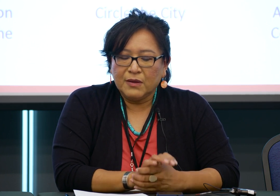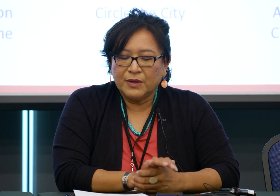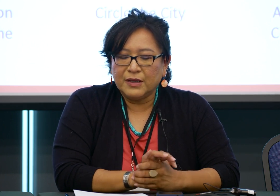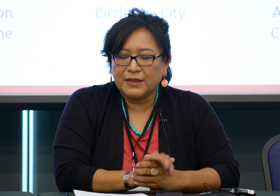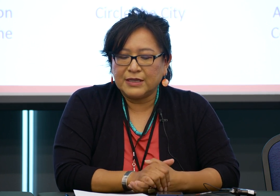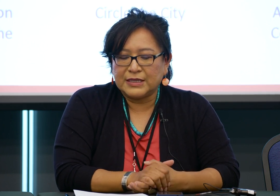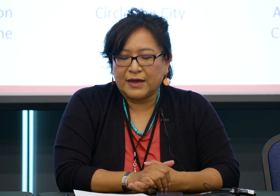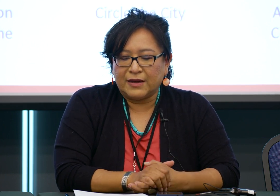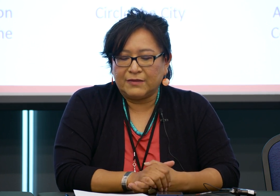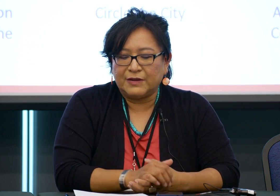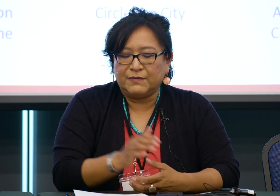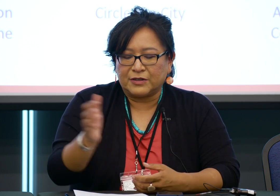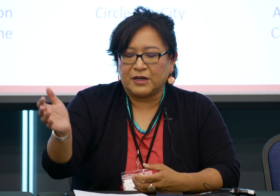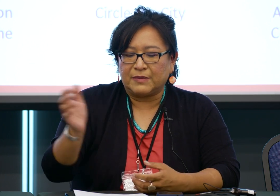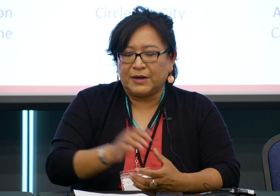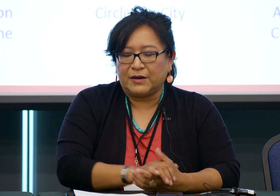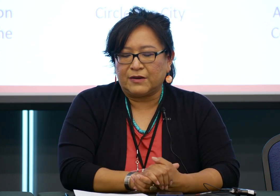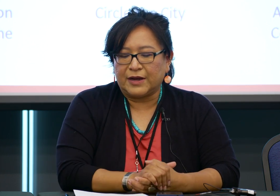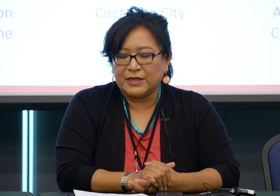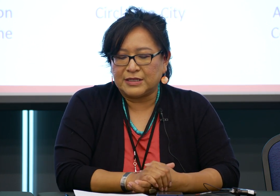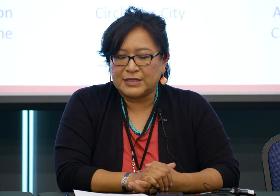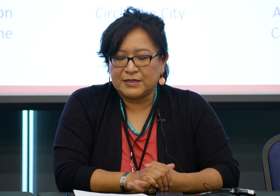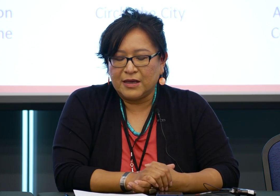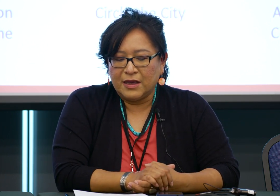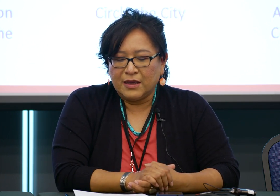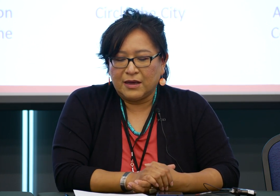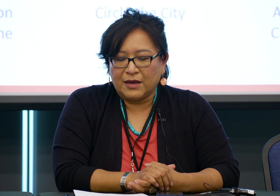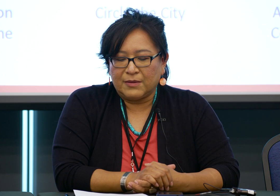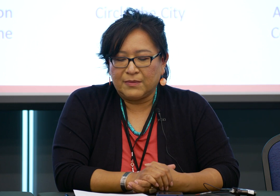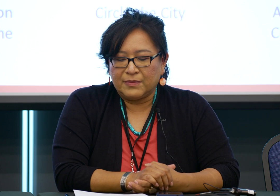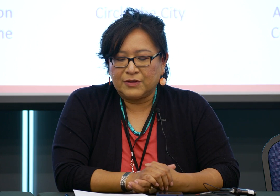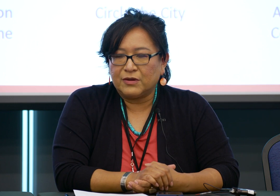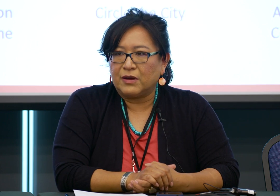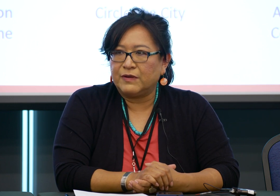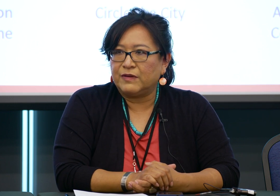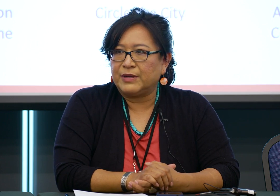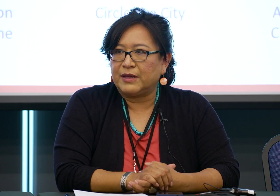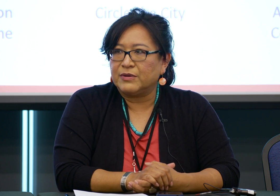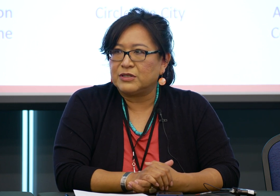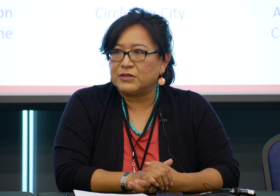One of the things that we were talking about in our grant, it's just through COVID, we've been able